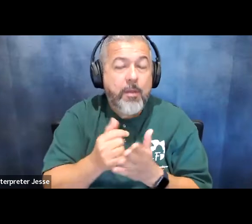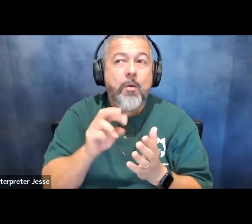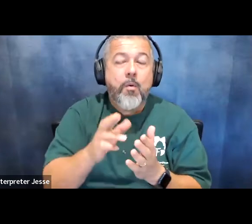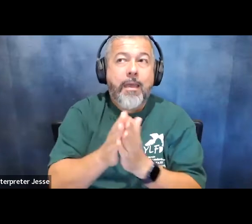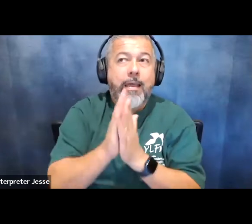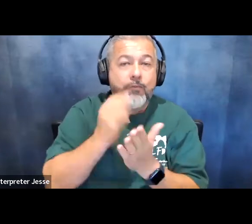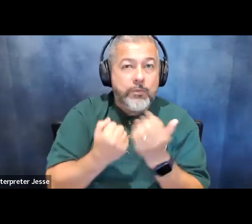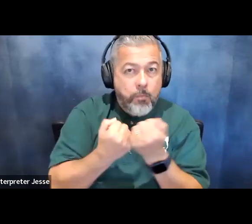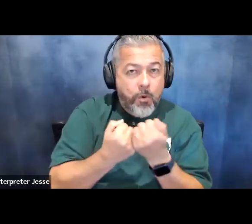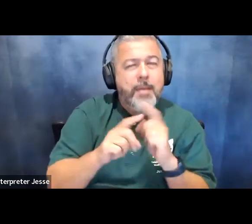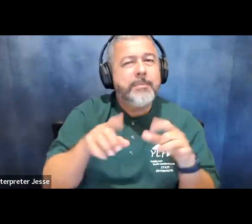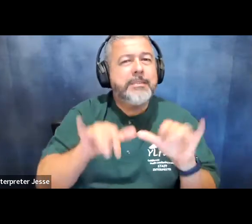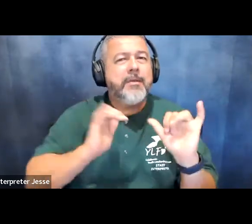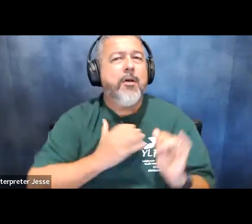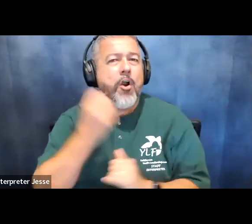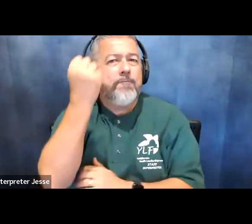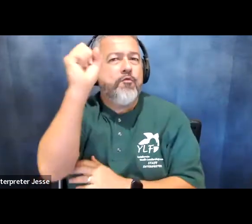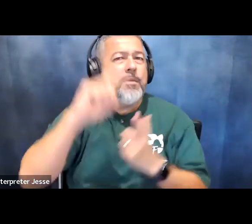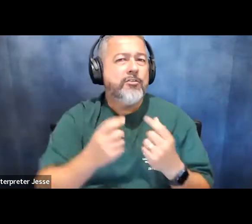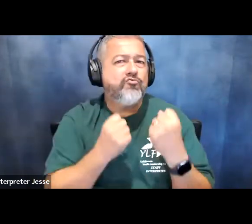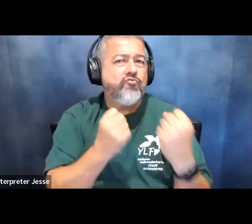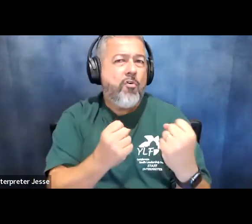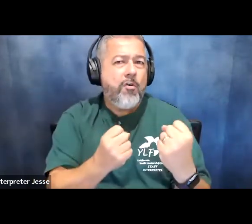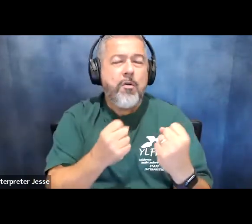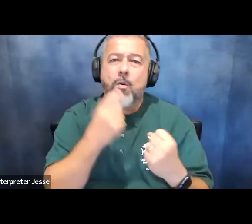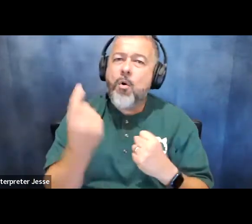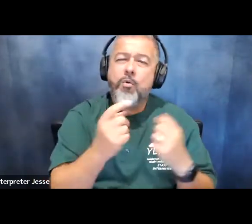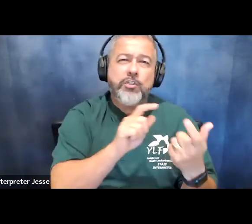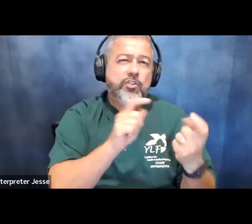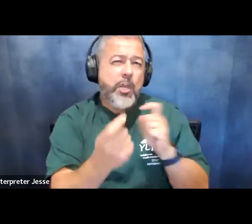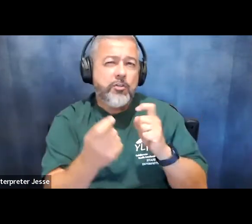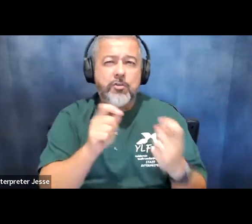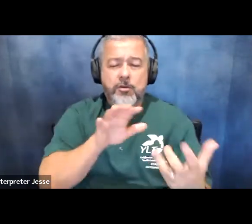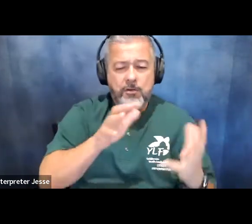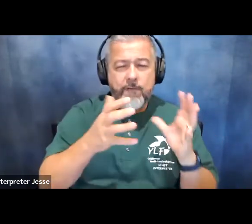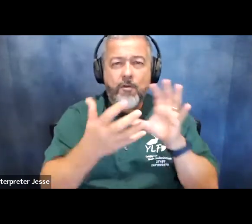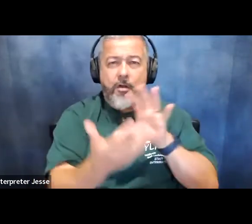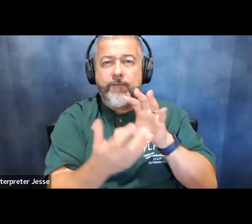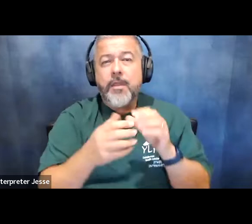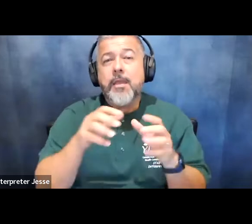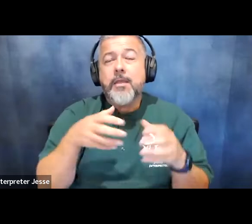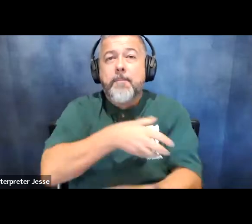strong and it's ever-changing and evolving the power of the ada is the definition of disability